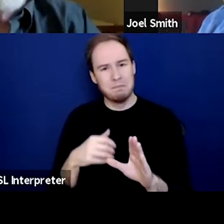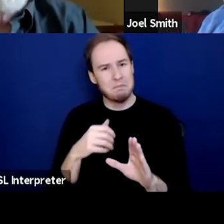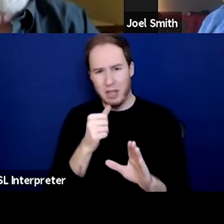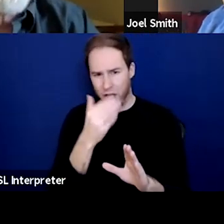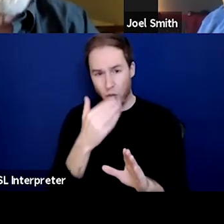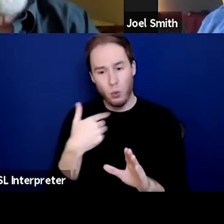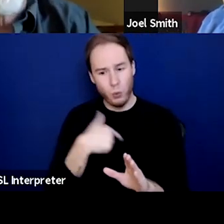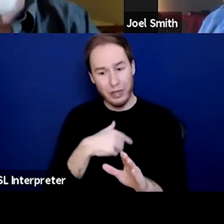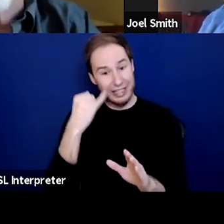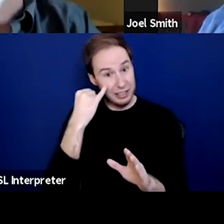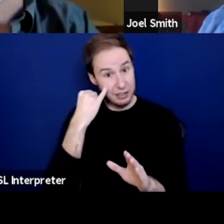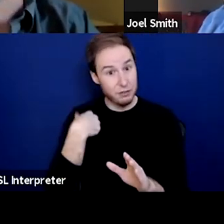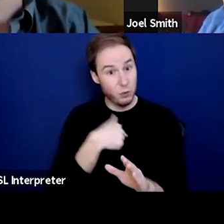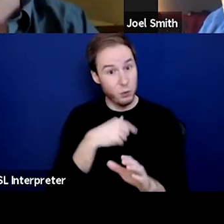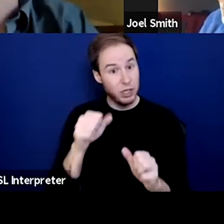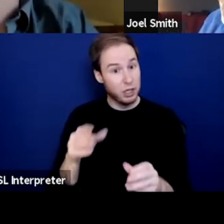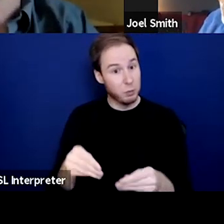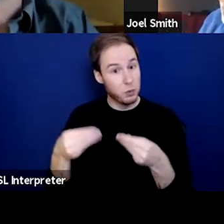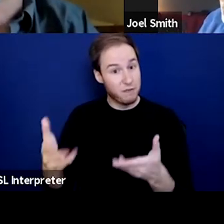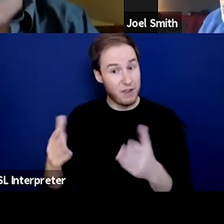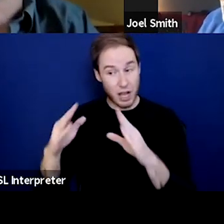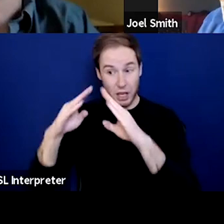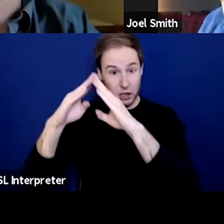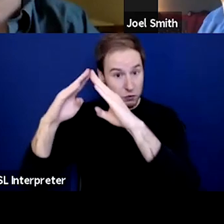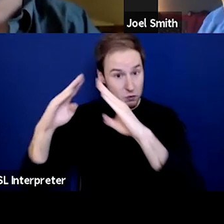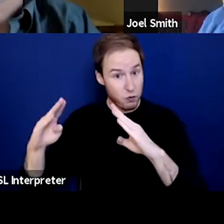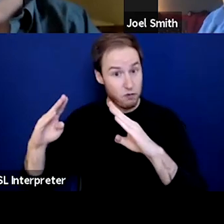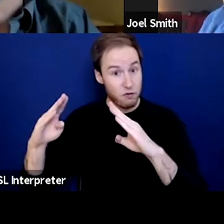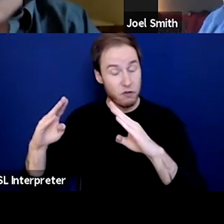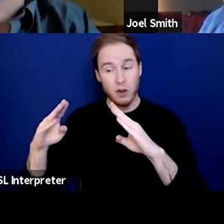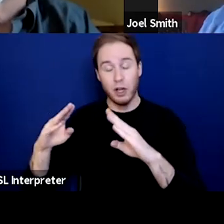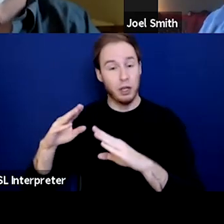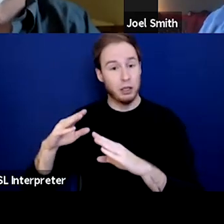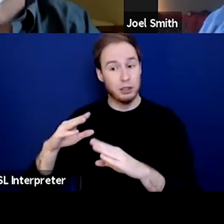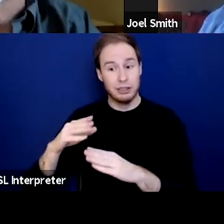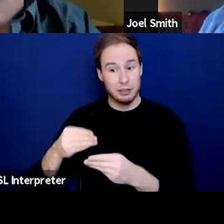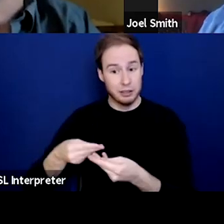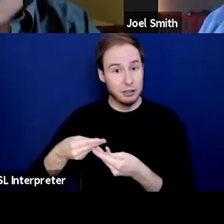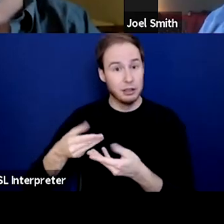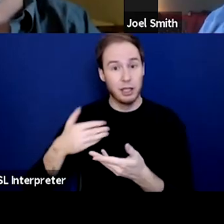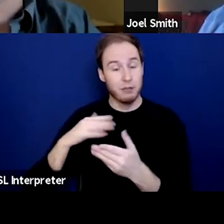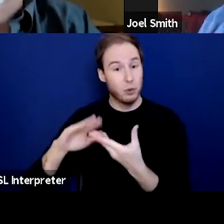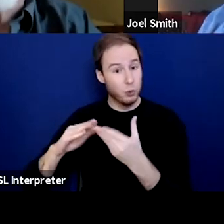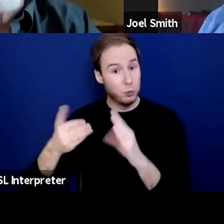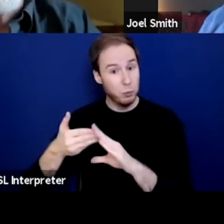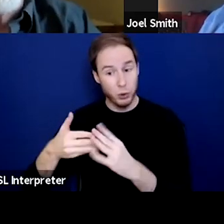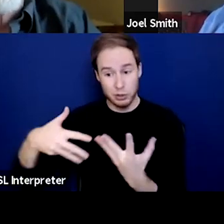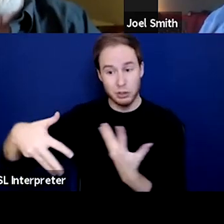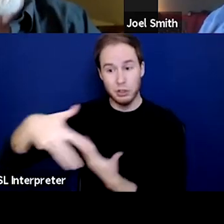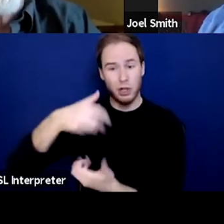and we can begin to build the community around them, listen, four walls and a roof do not make home.